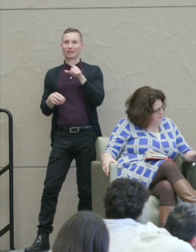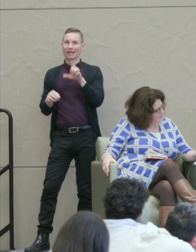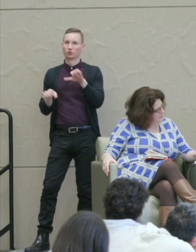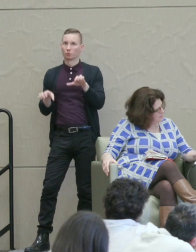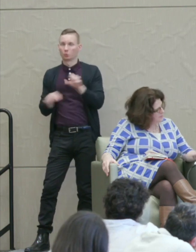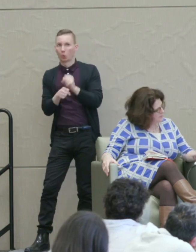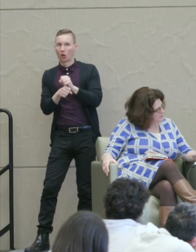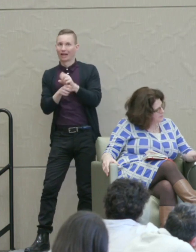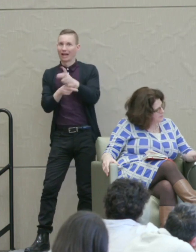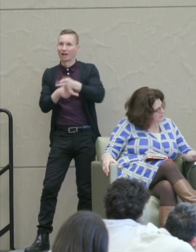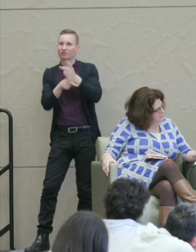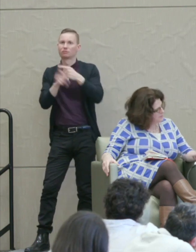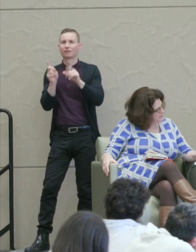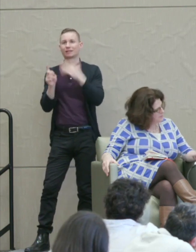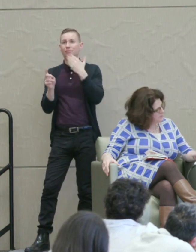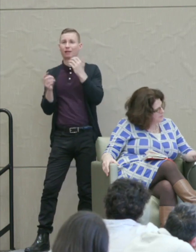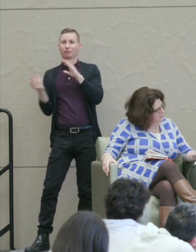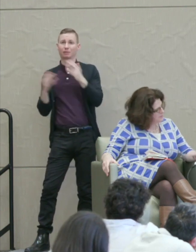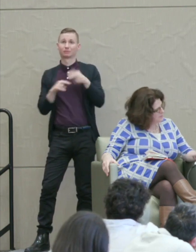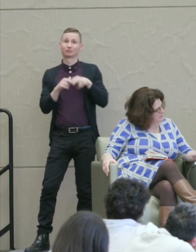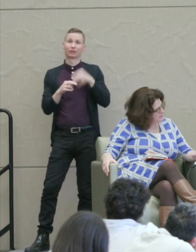But it's better than sitting at home in despair.